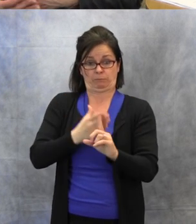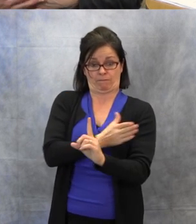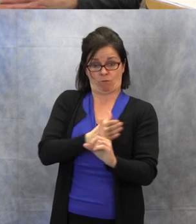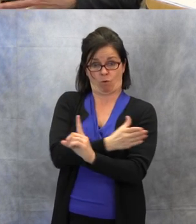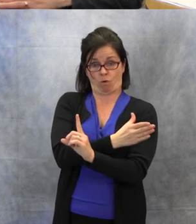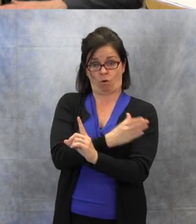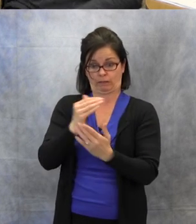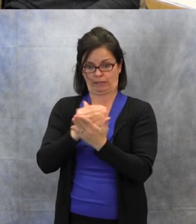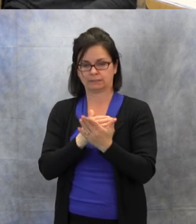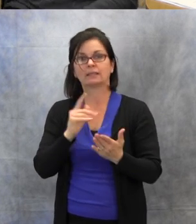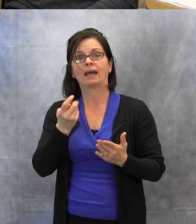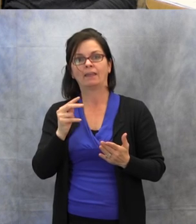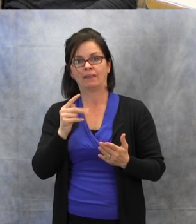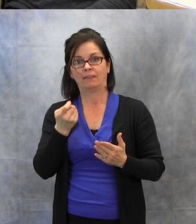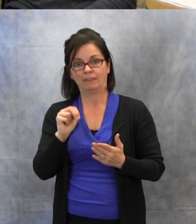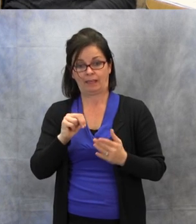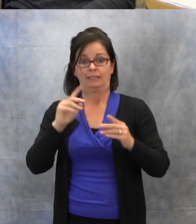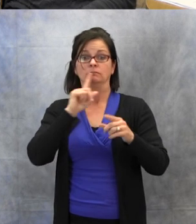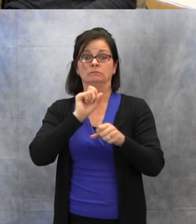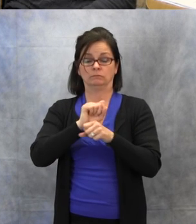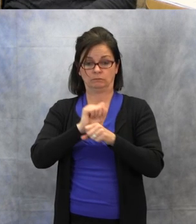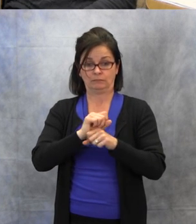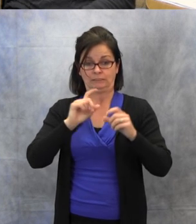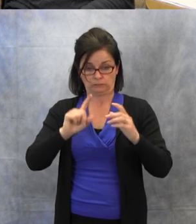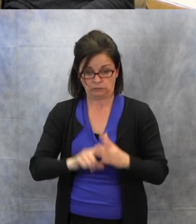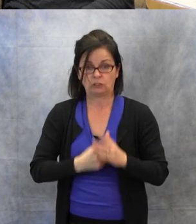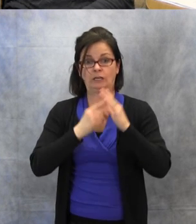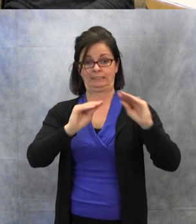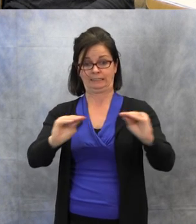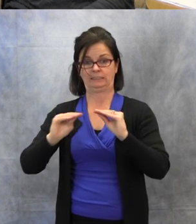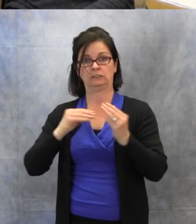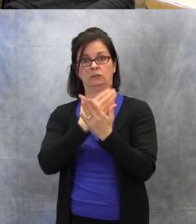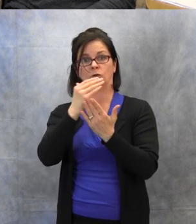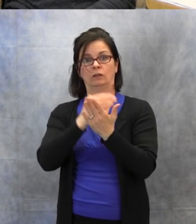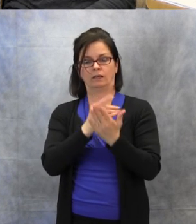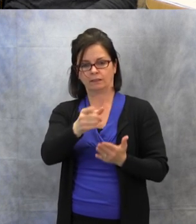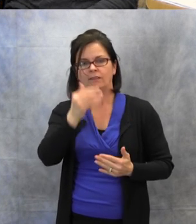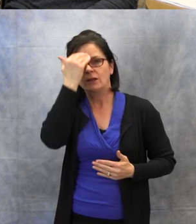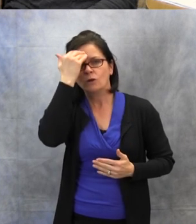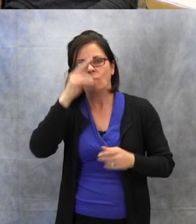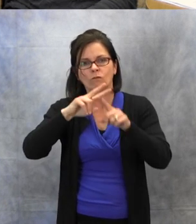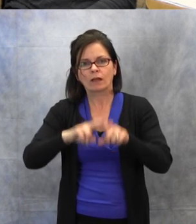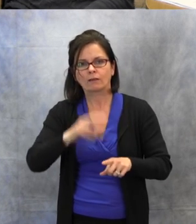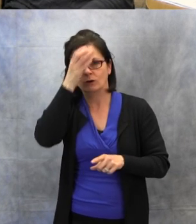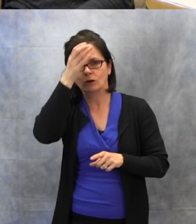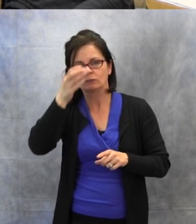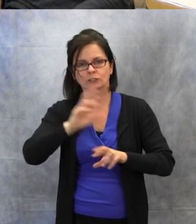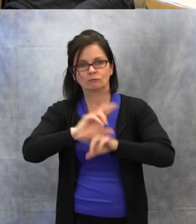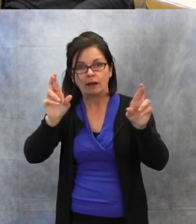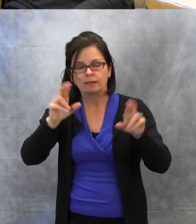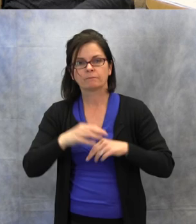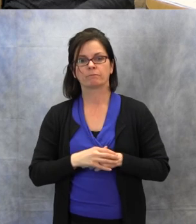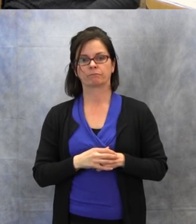then they're aware of the new vocabulary and concepts. Also, to really teach some of those cognitive